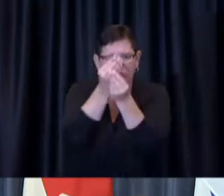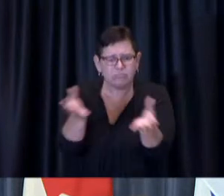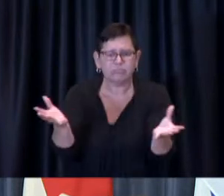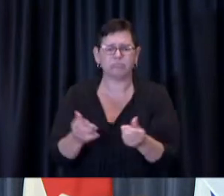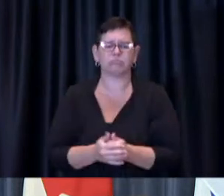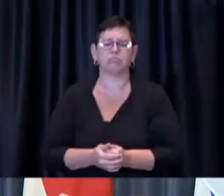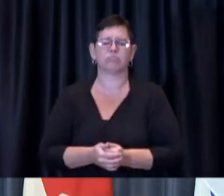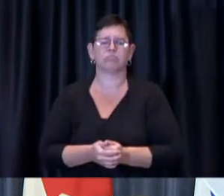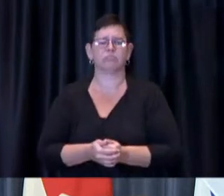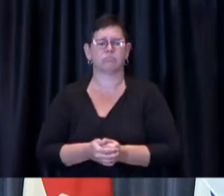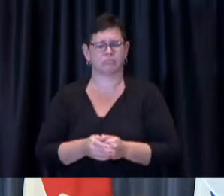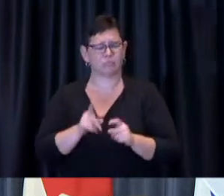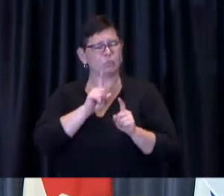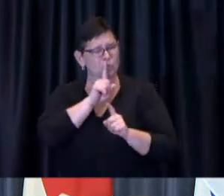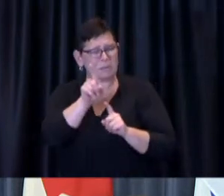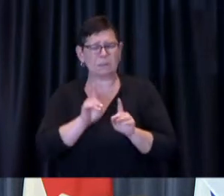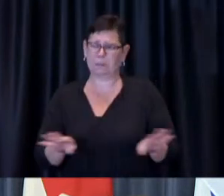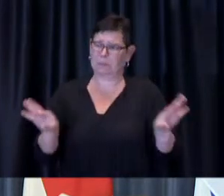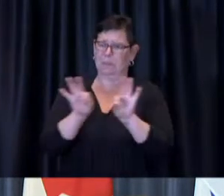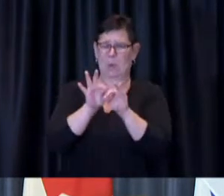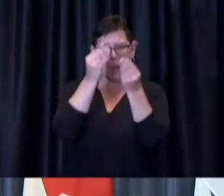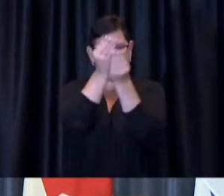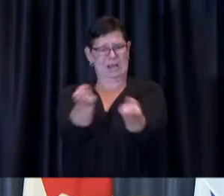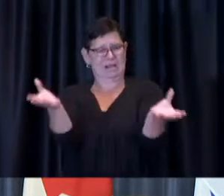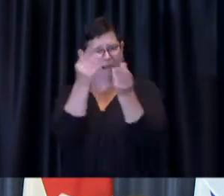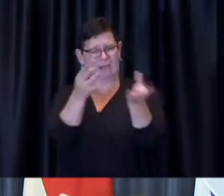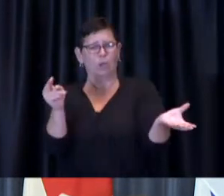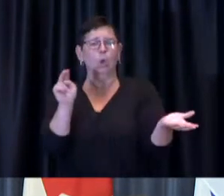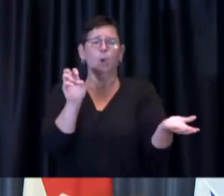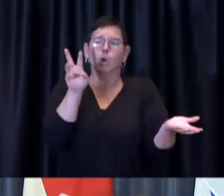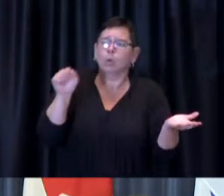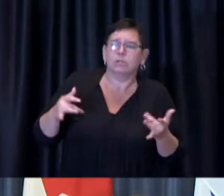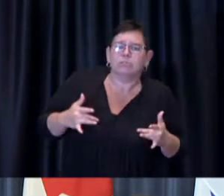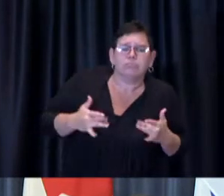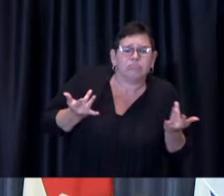to us and extremely valuable to us and we have found the accountability to be very useful as well